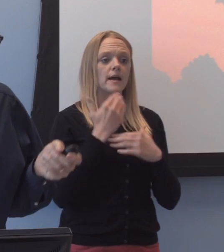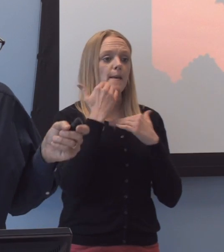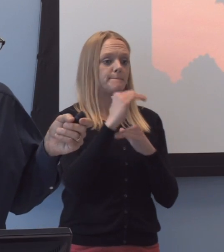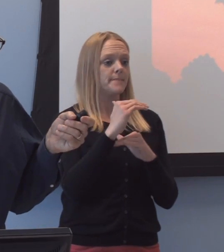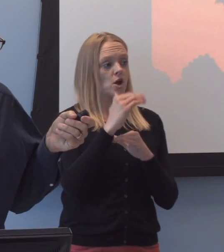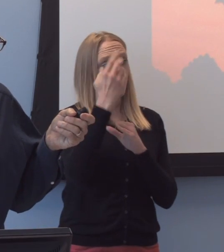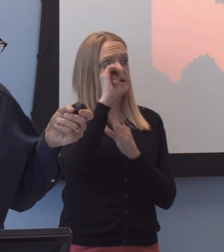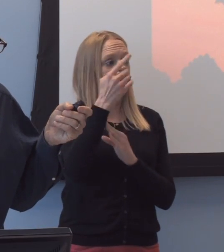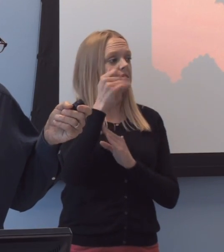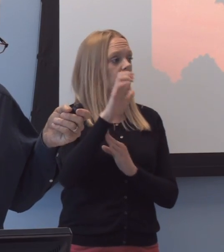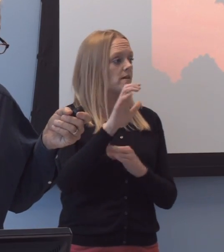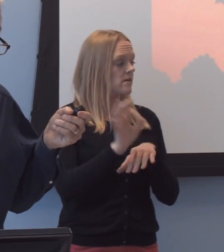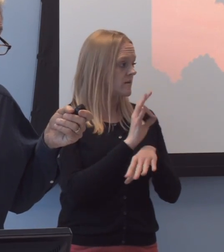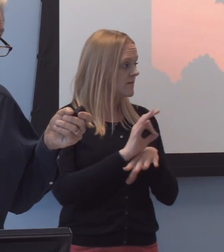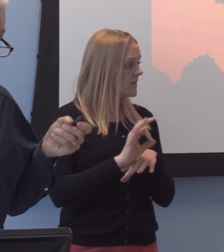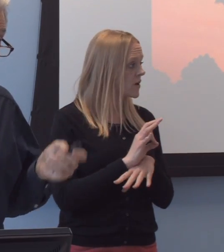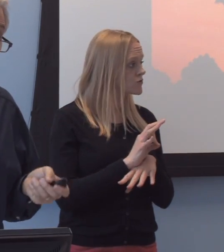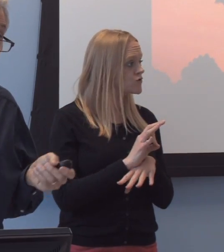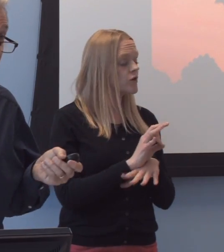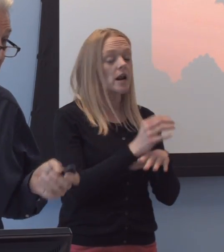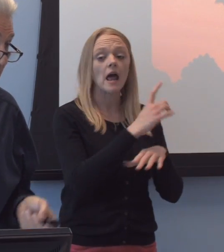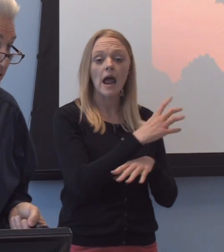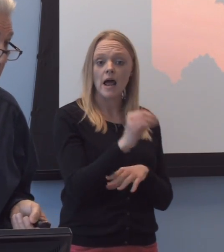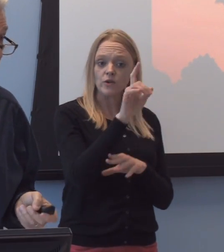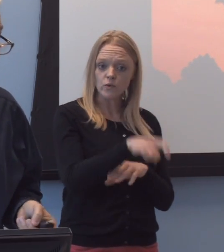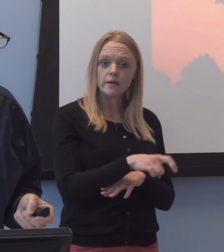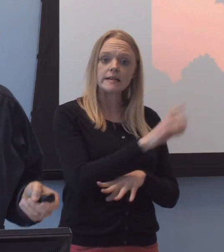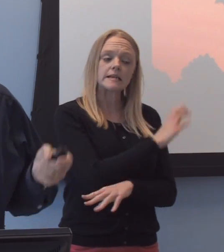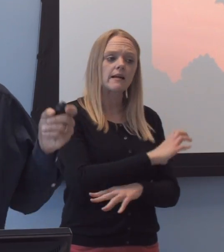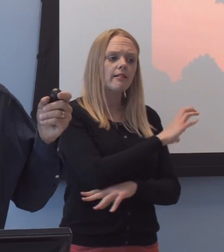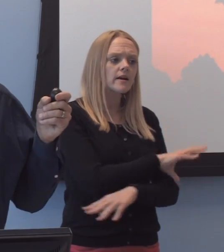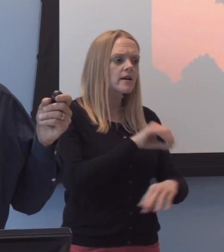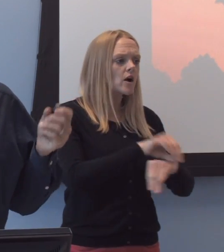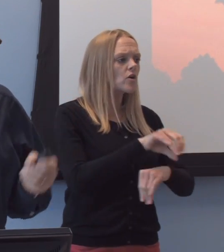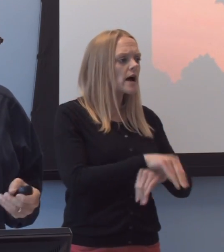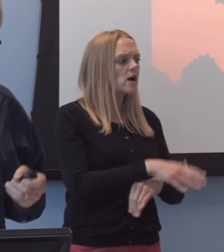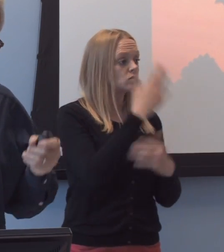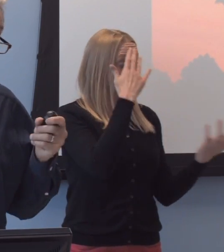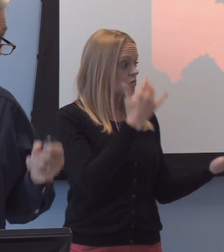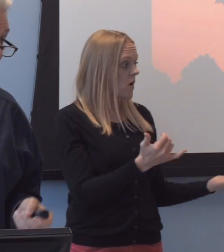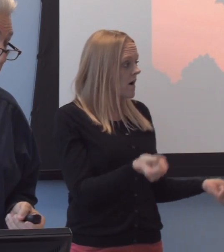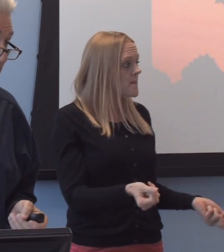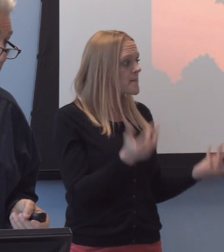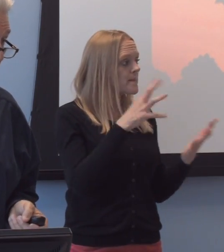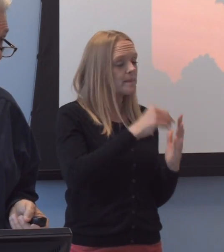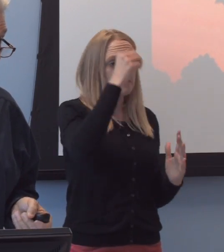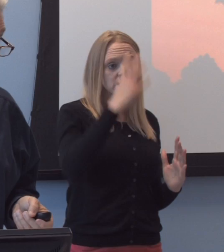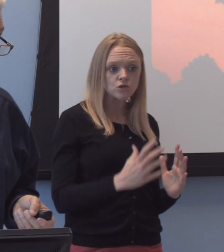And we need, uh, clinical counseling. Why? Because many students, and student insurance,